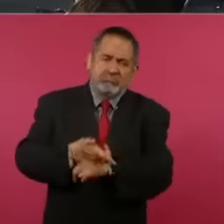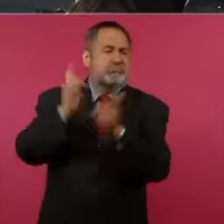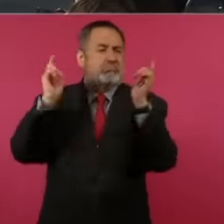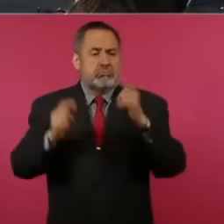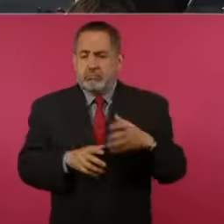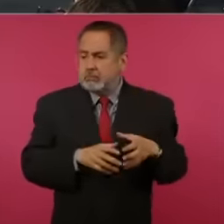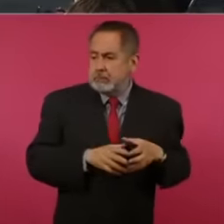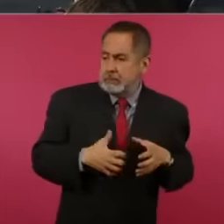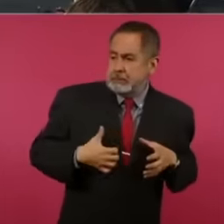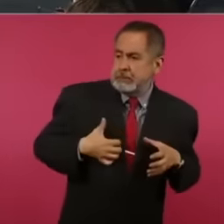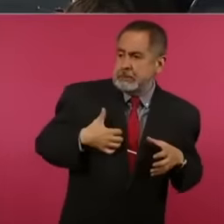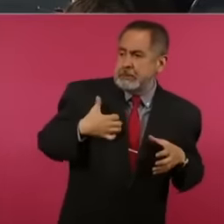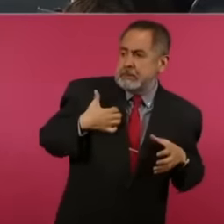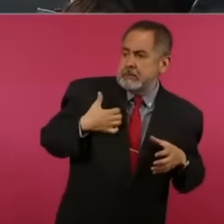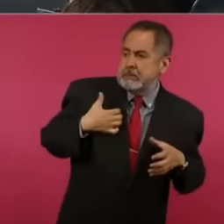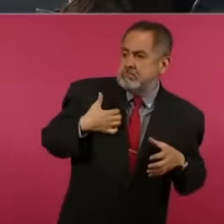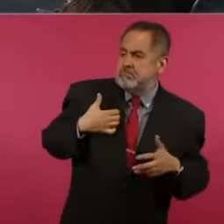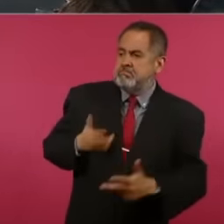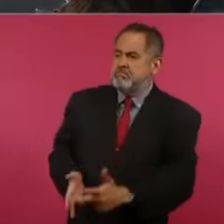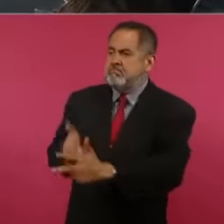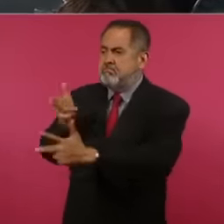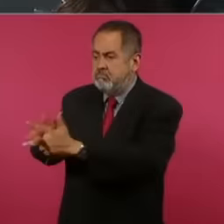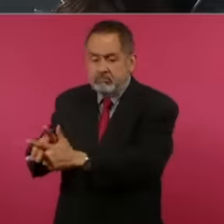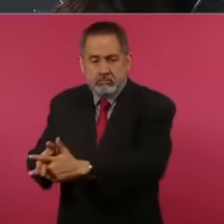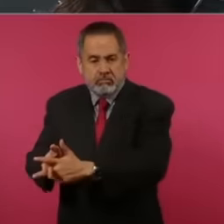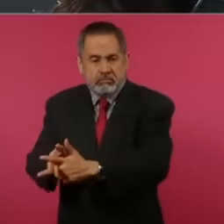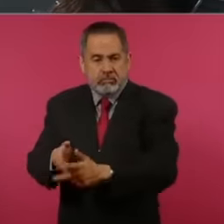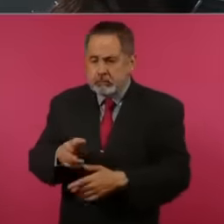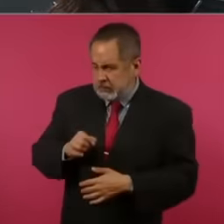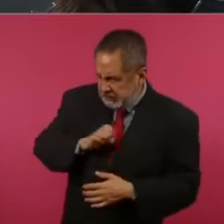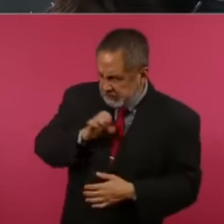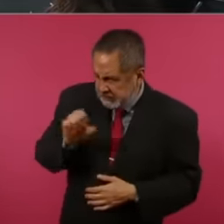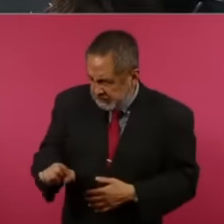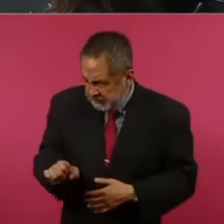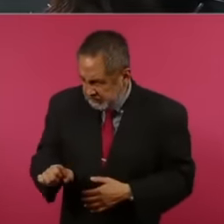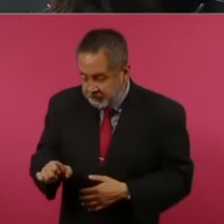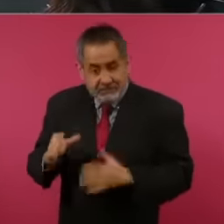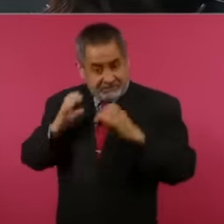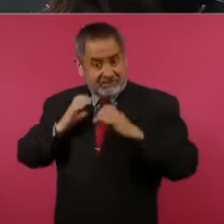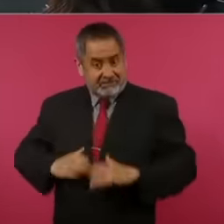and that not only does they kill him, they cut off his head